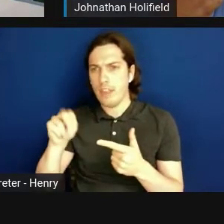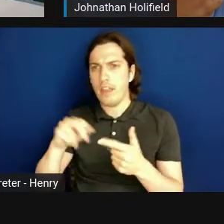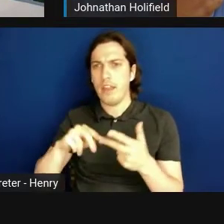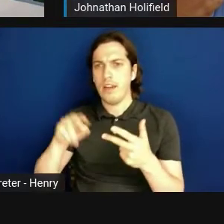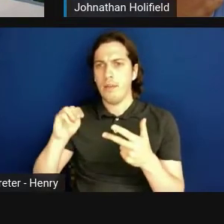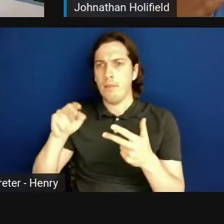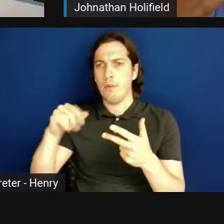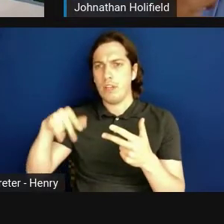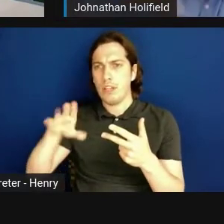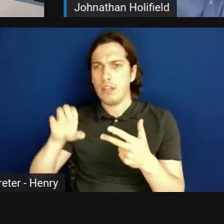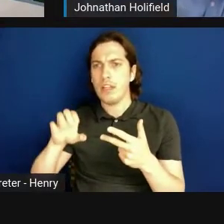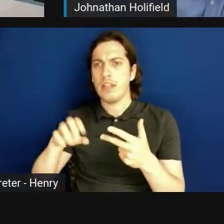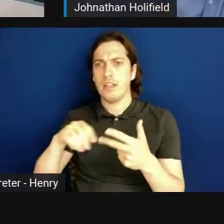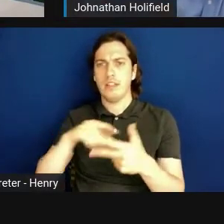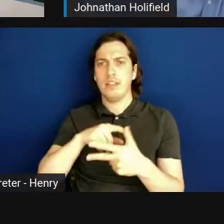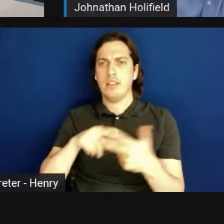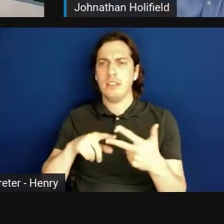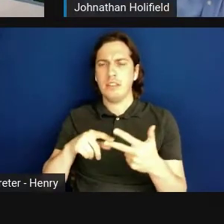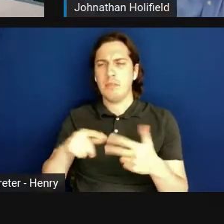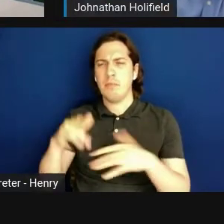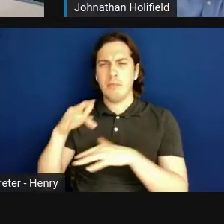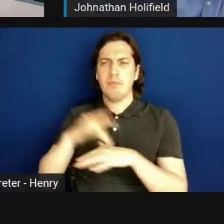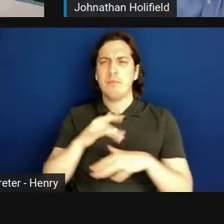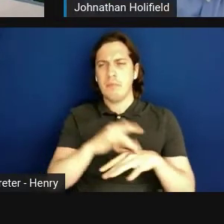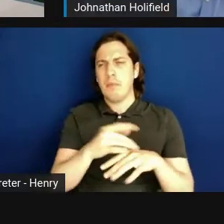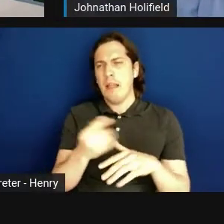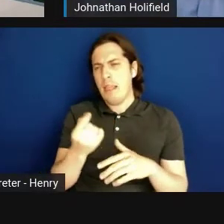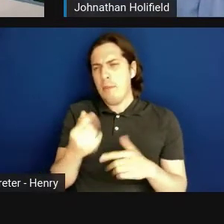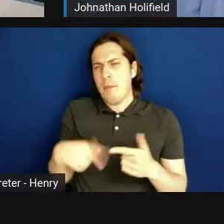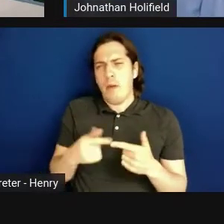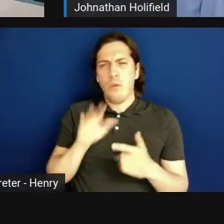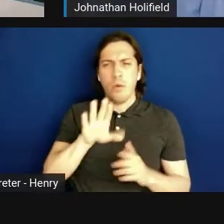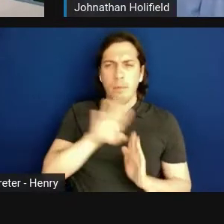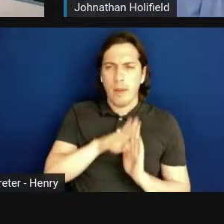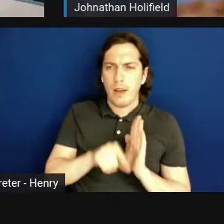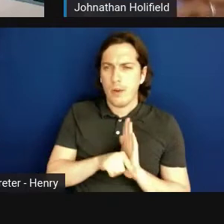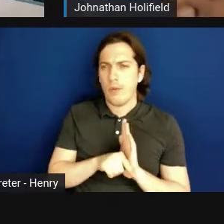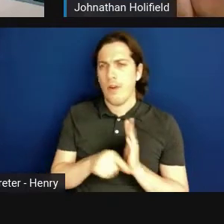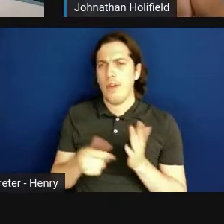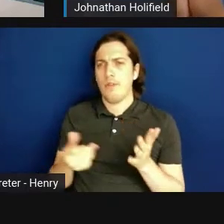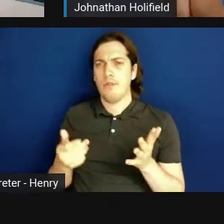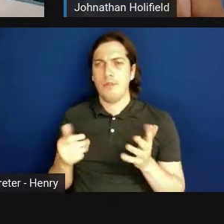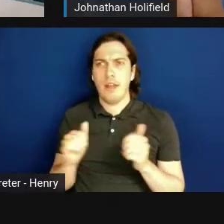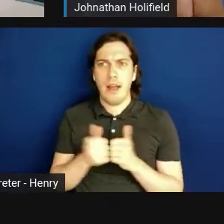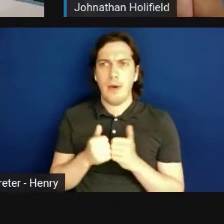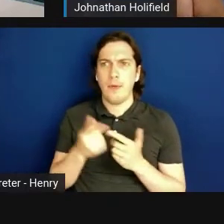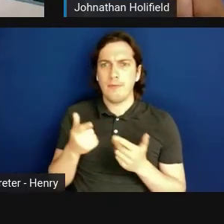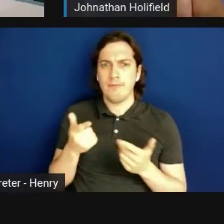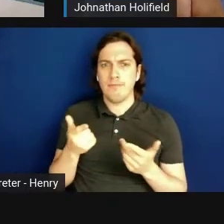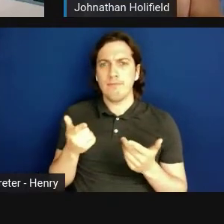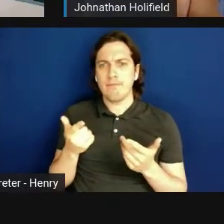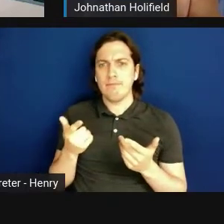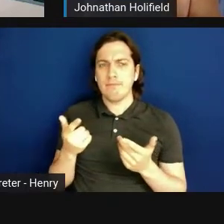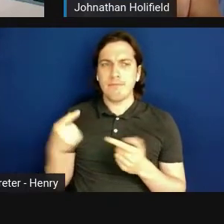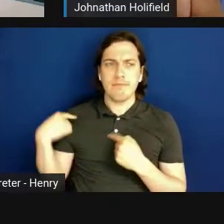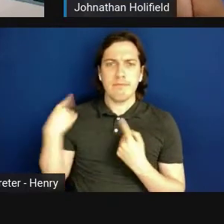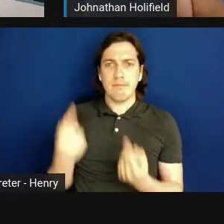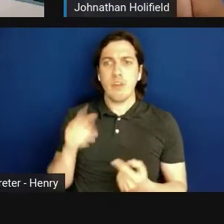and touch upon a little bit about your background and how you have, in your own experiences,